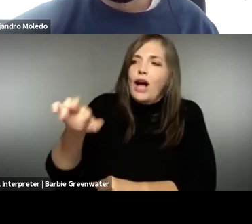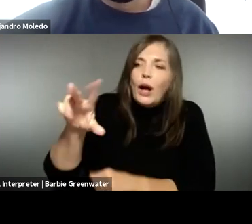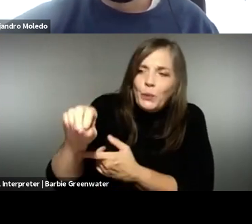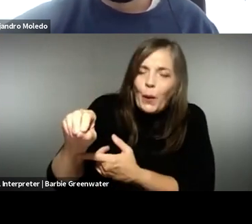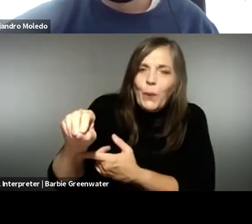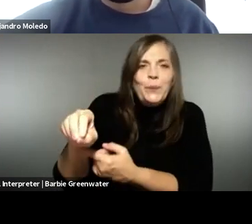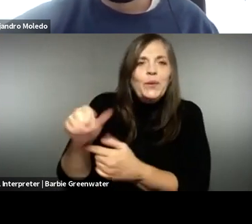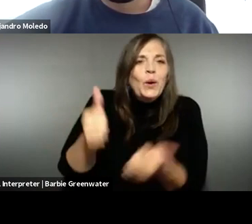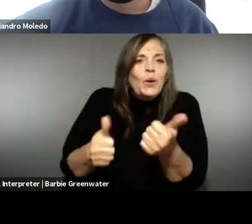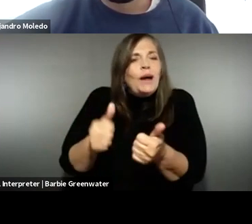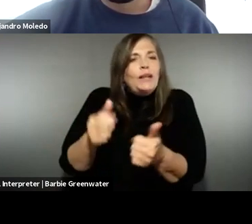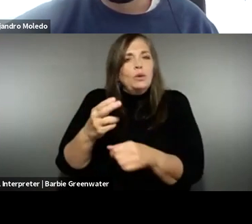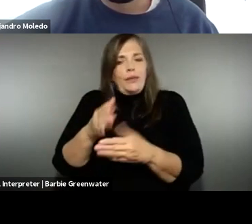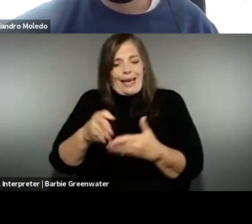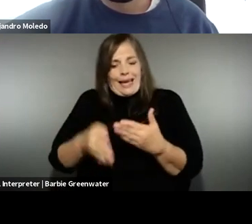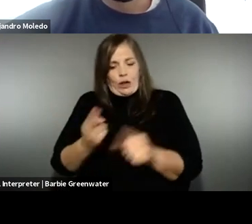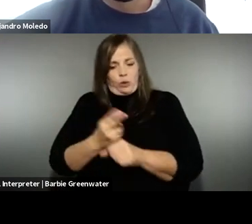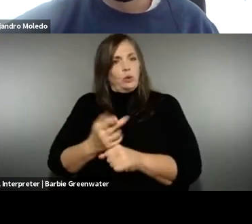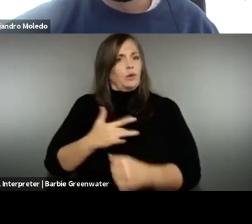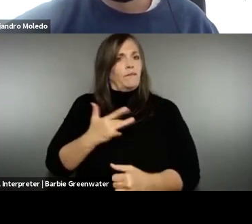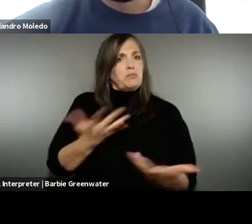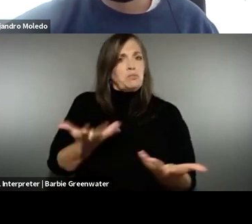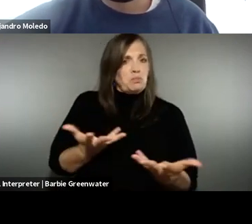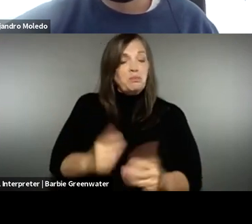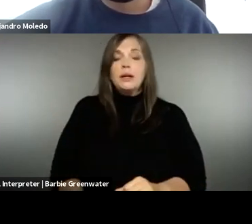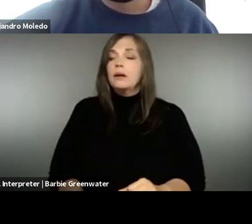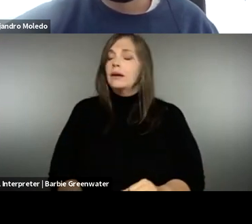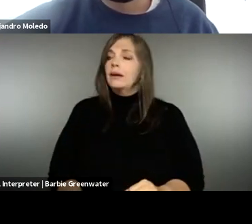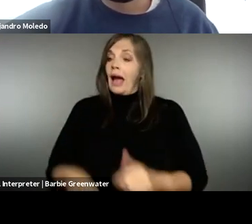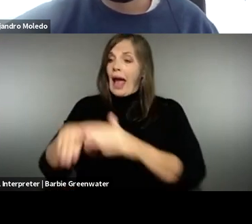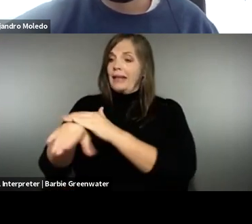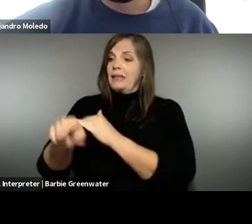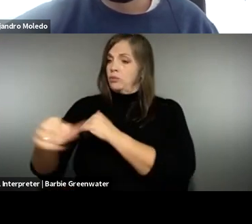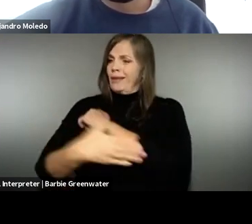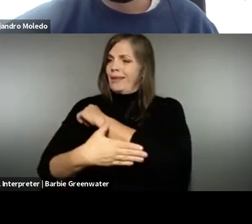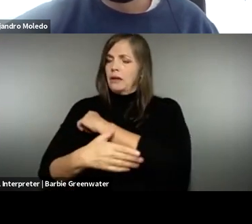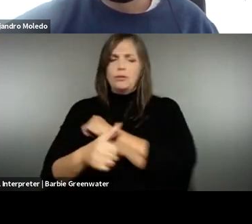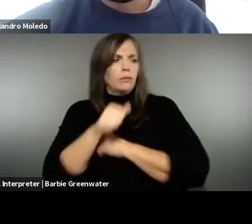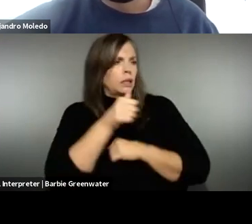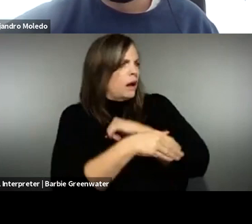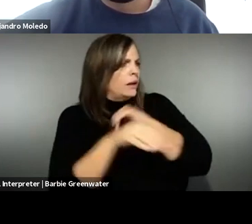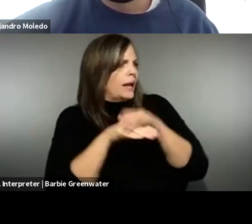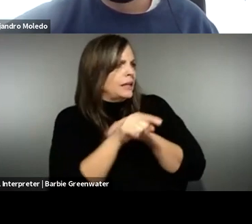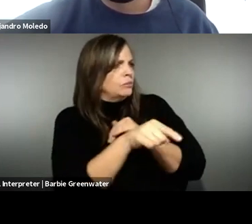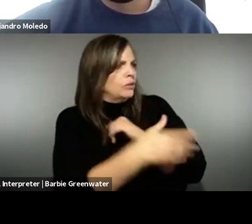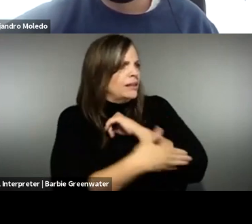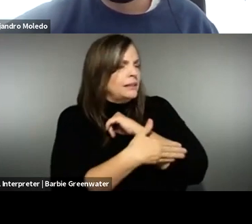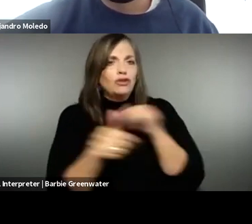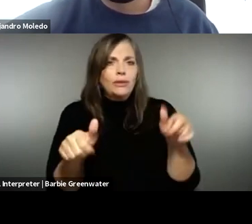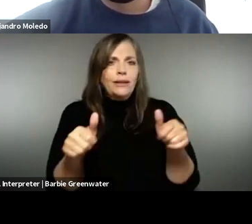how to do this. If we go to the end sorry perspective, Alejandro, another Alejandro, what do end users think?